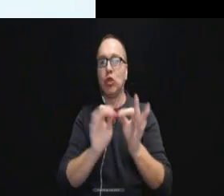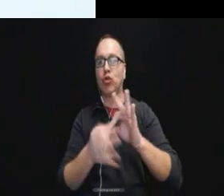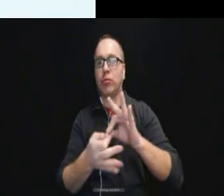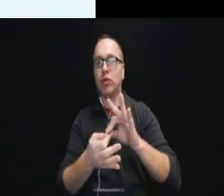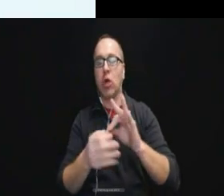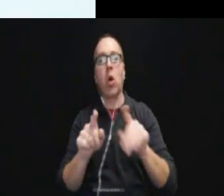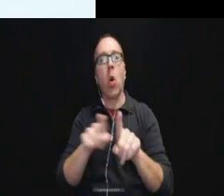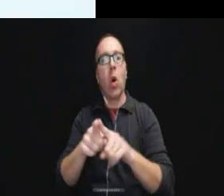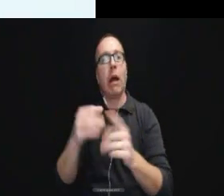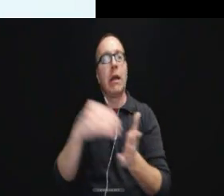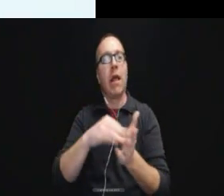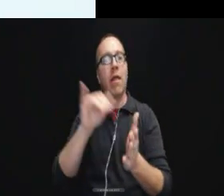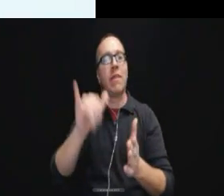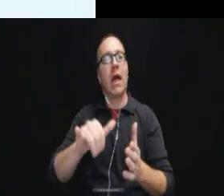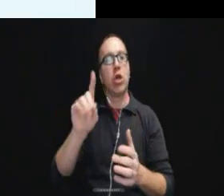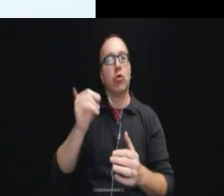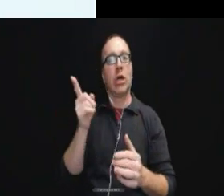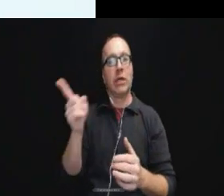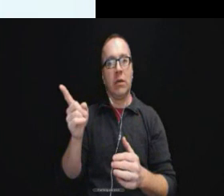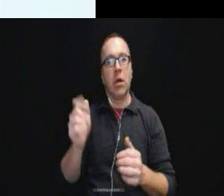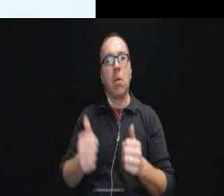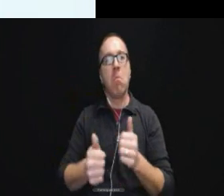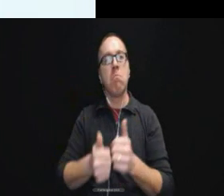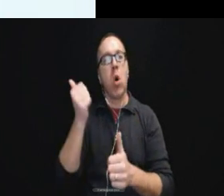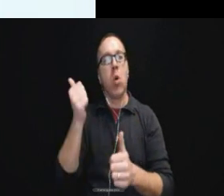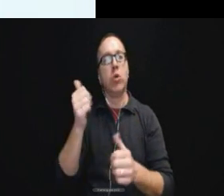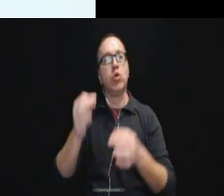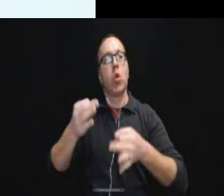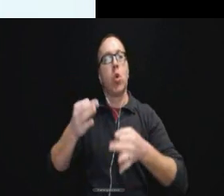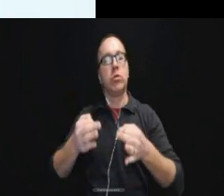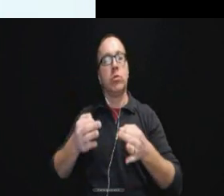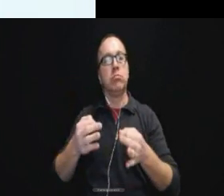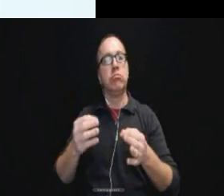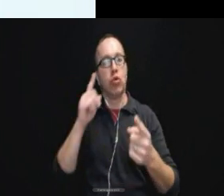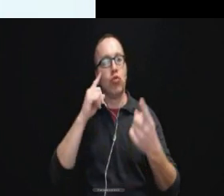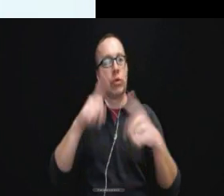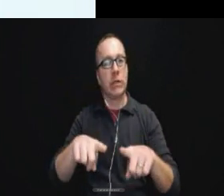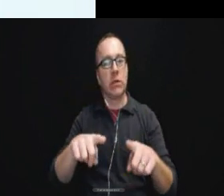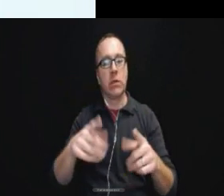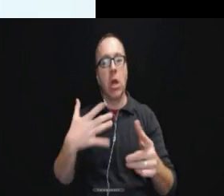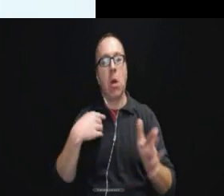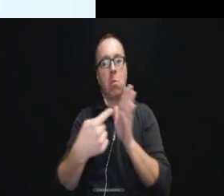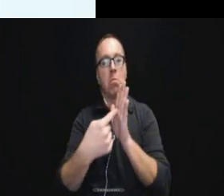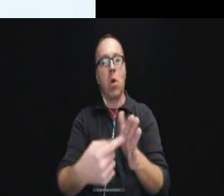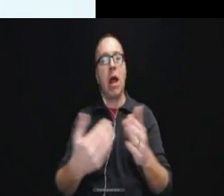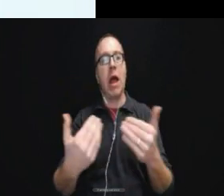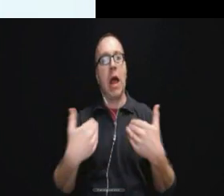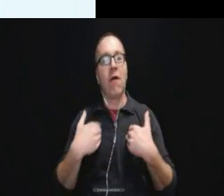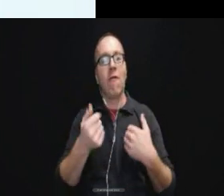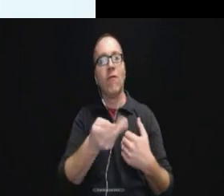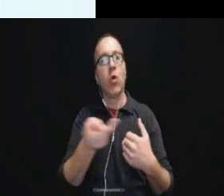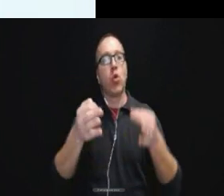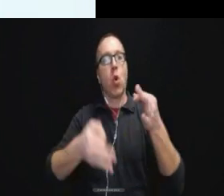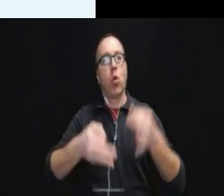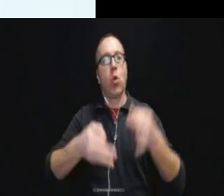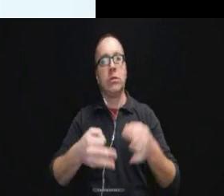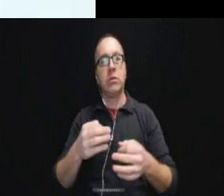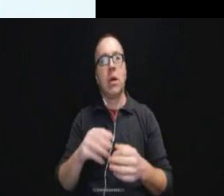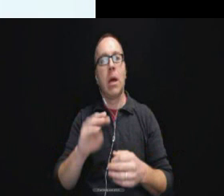that the Department of Justice and most courts say. I do want to point out that there are a couple of courts, it is the minority view that have